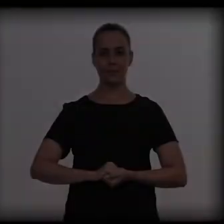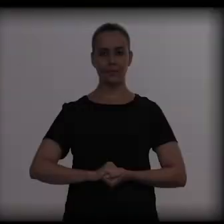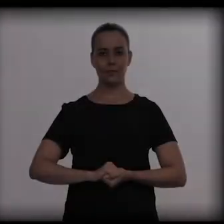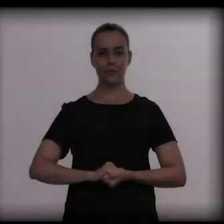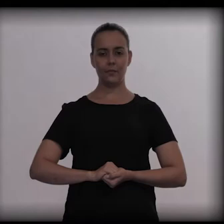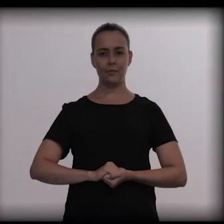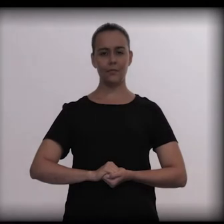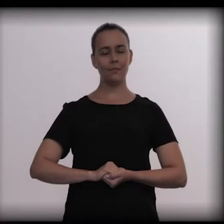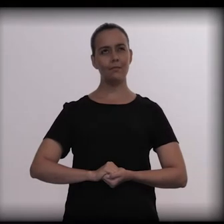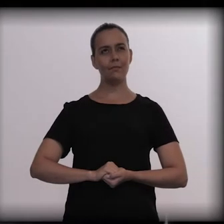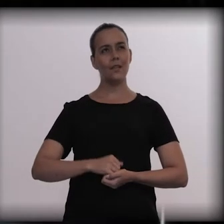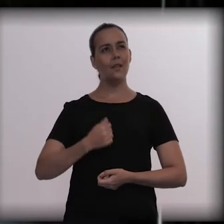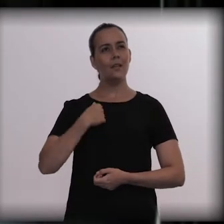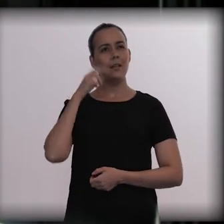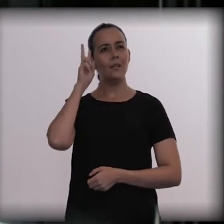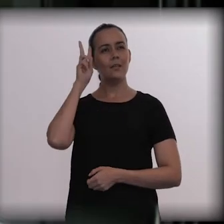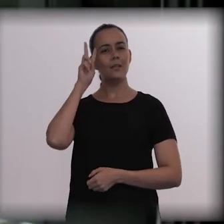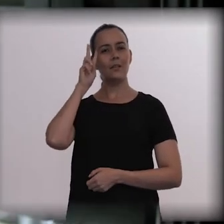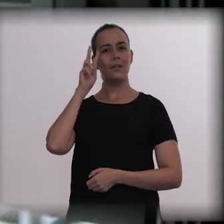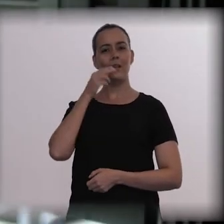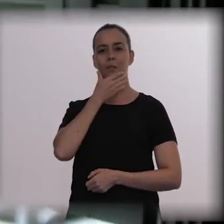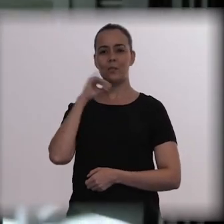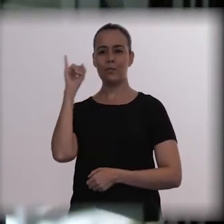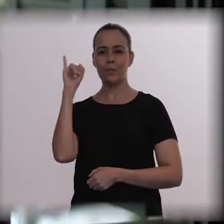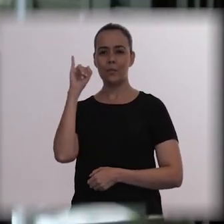When I think about my brother, the first thing I see are his eyes.